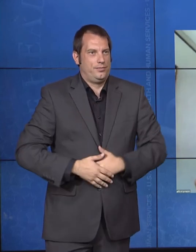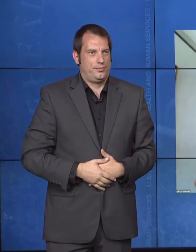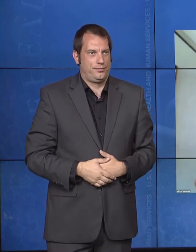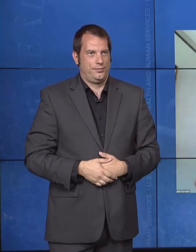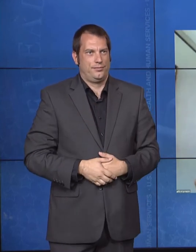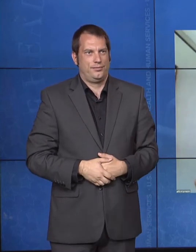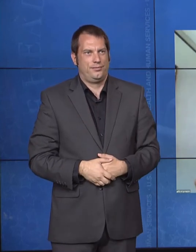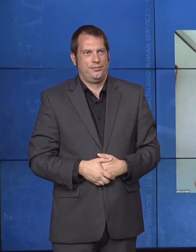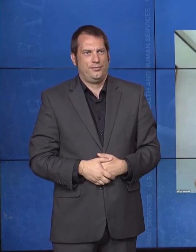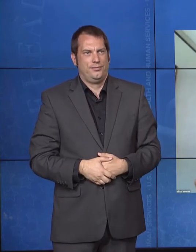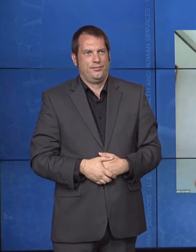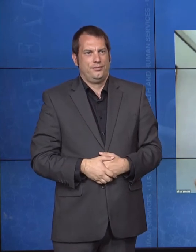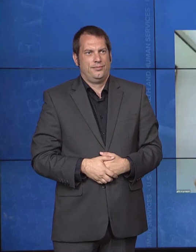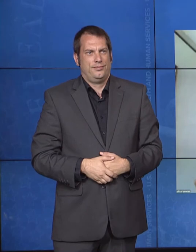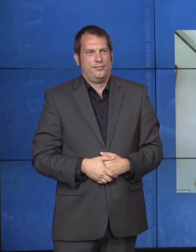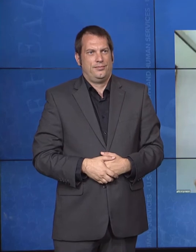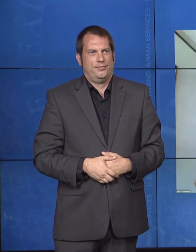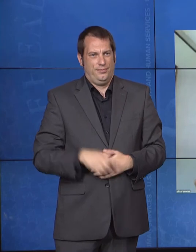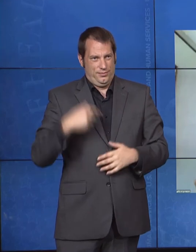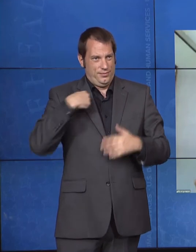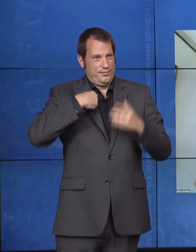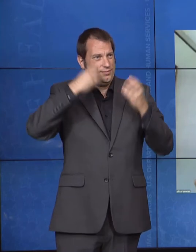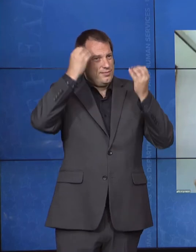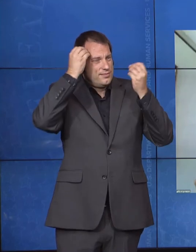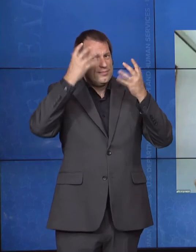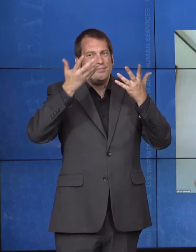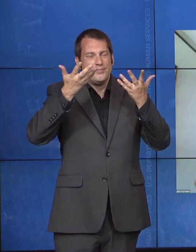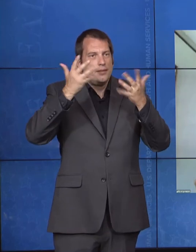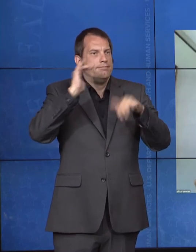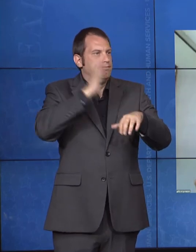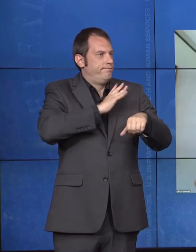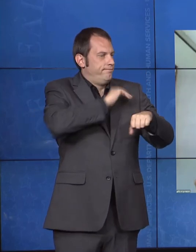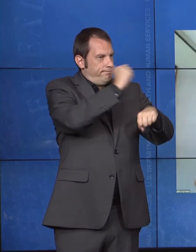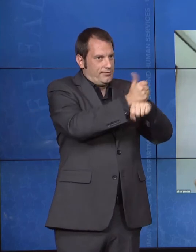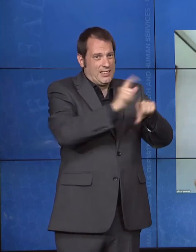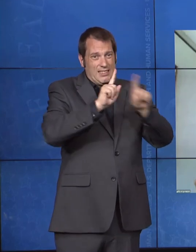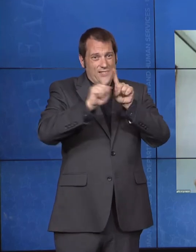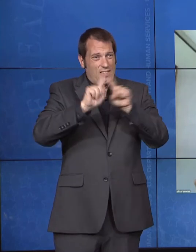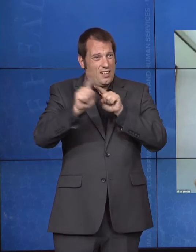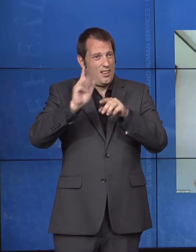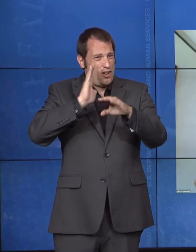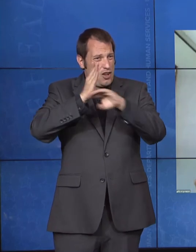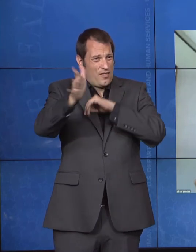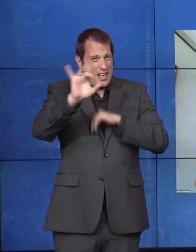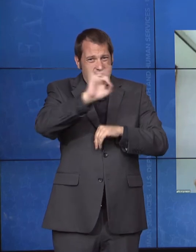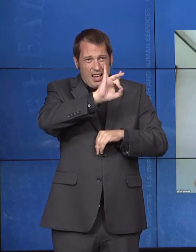guidances, hundreds of flexibilities, millions and millions of dollars. And Head Start was